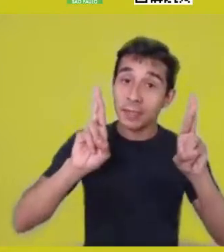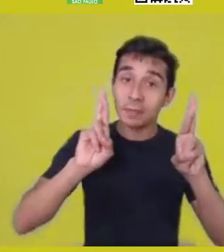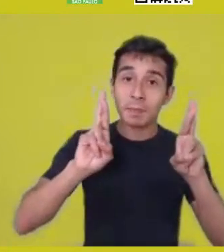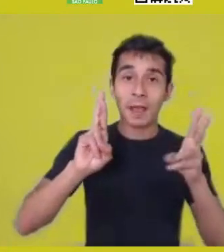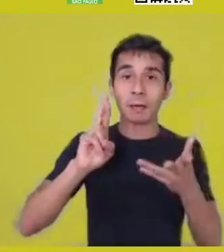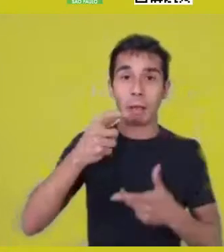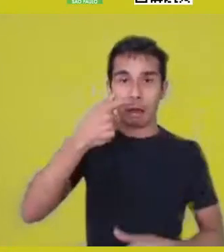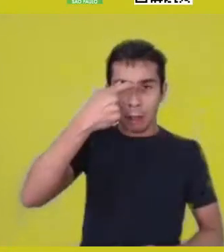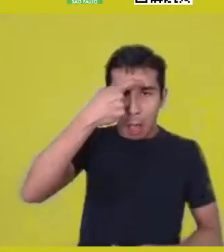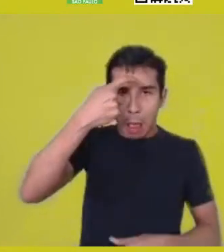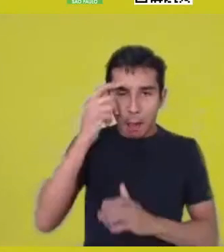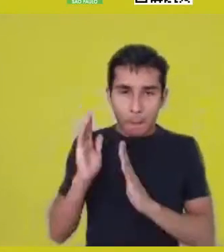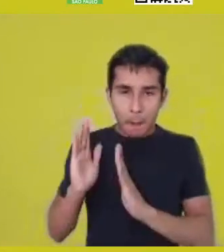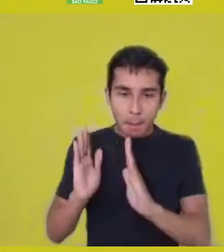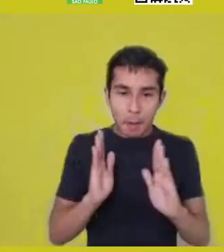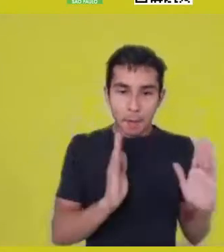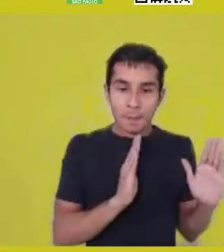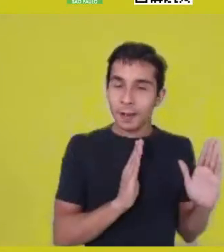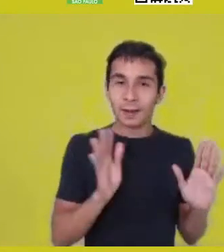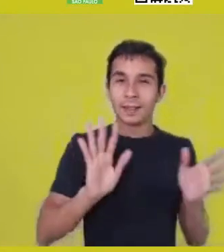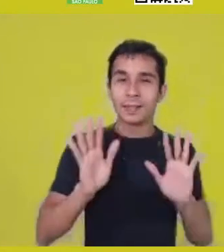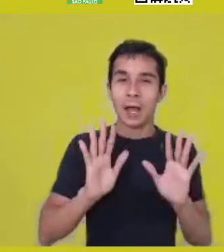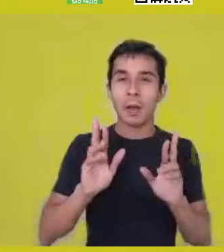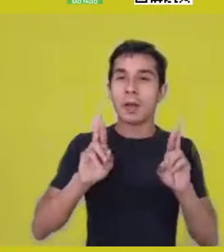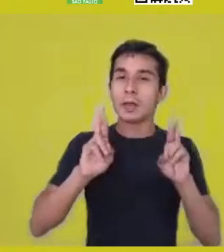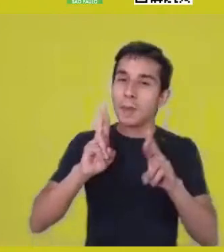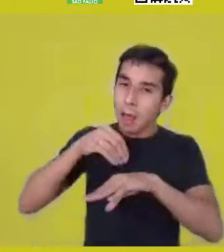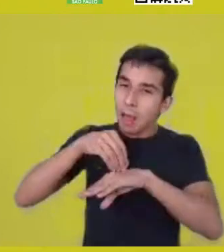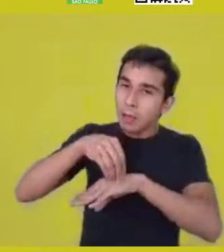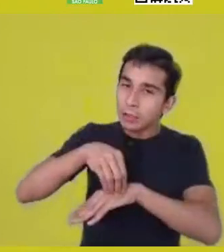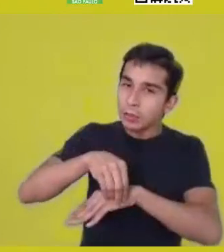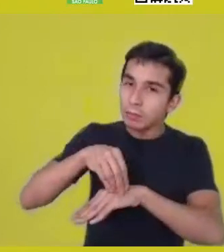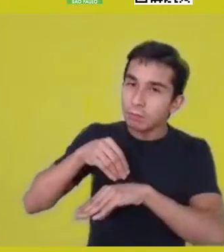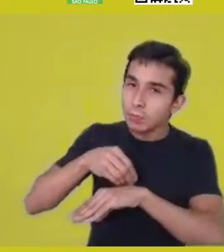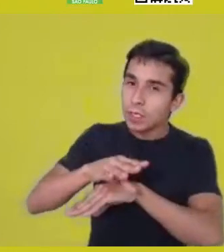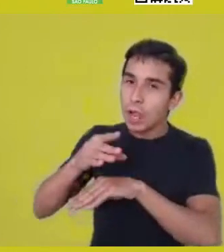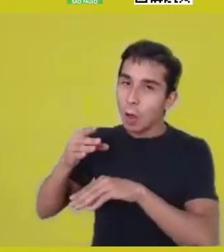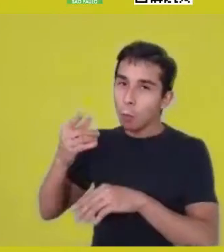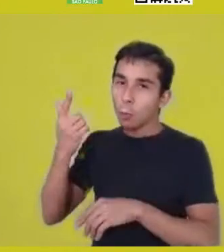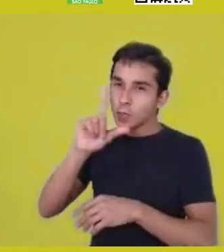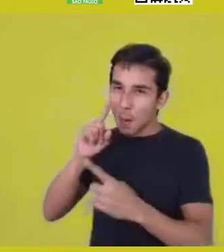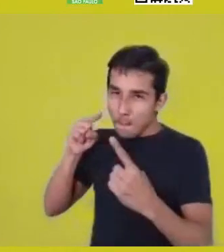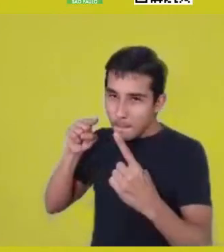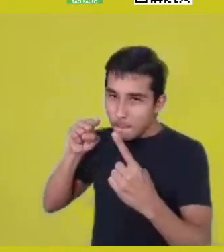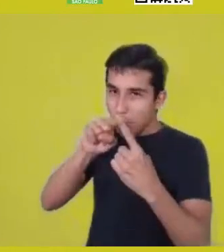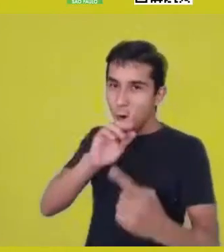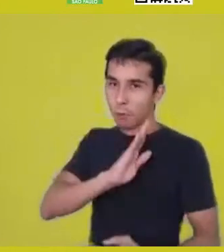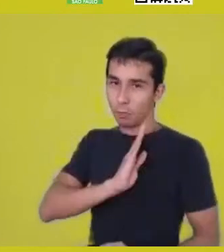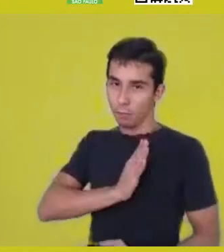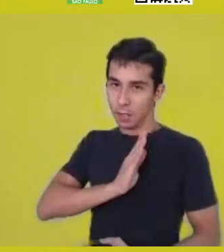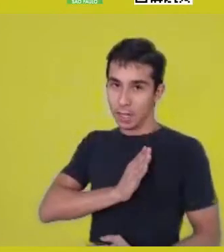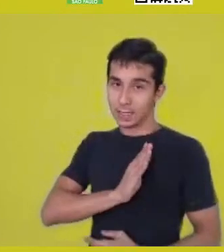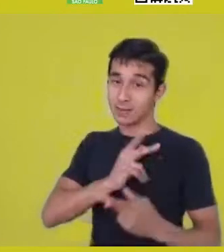rather, that it may have arrived in the dwelling place of the heart, the dwelling place of consciousness. Listen less to reason